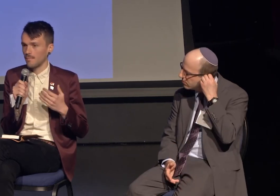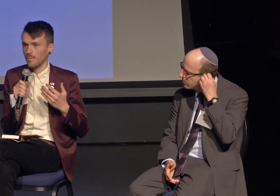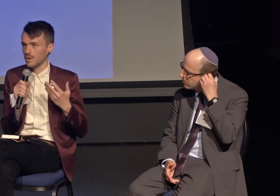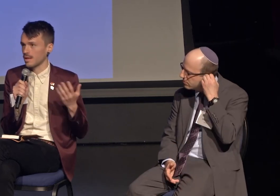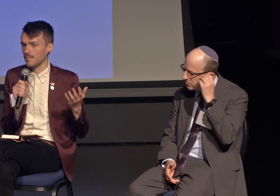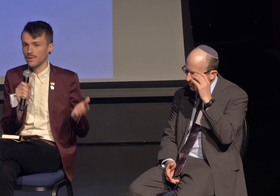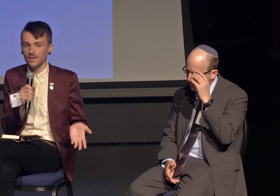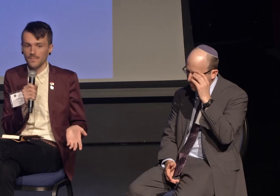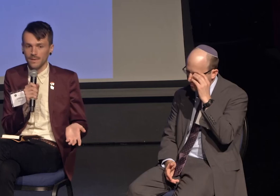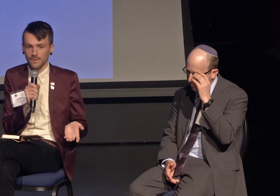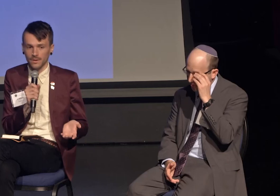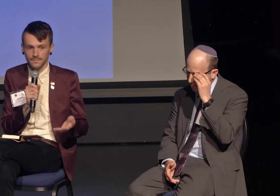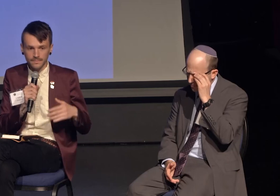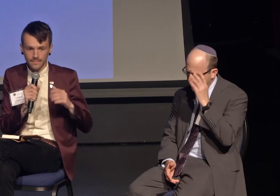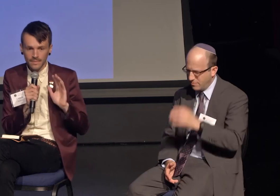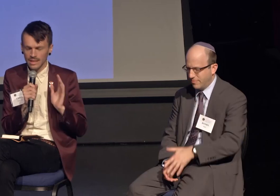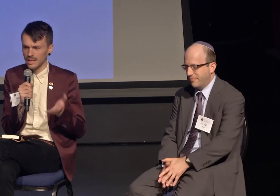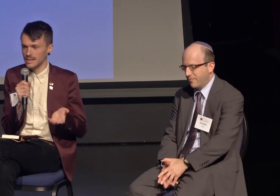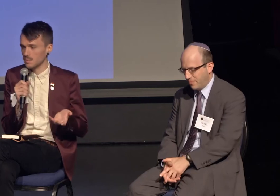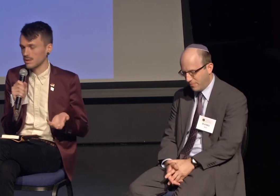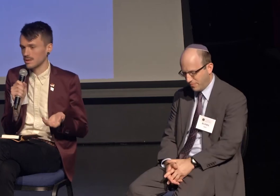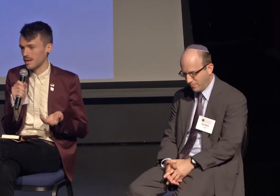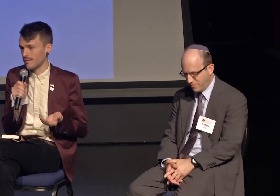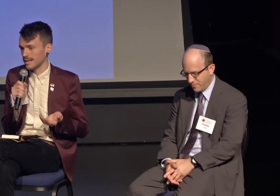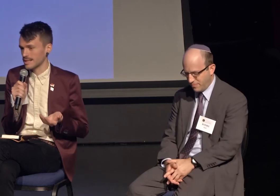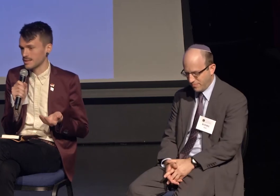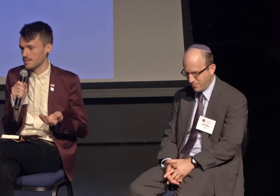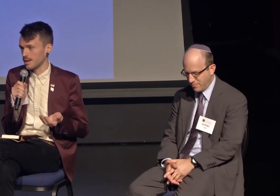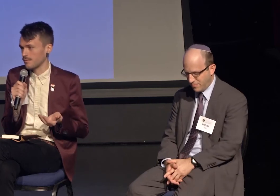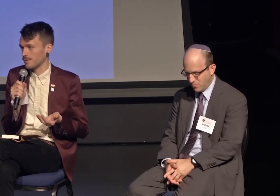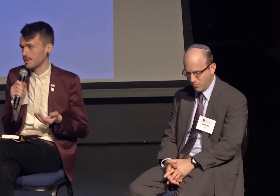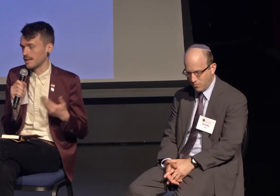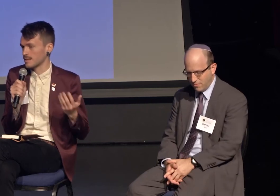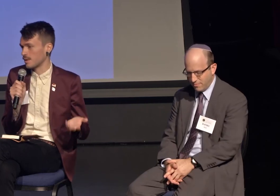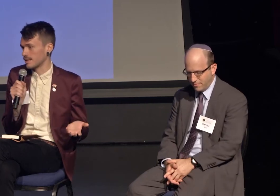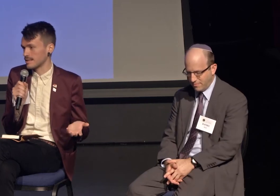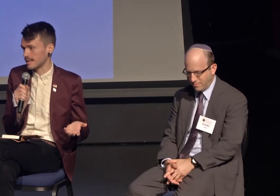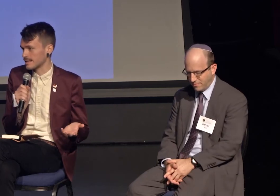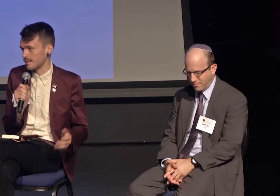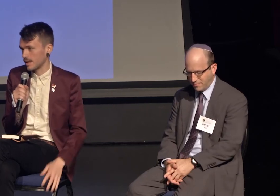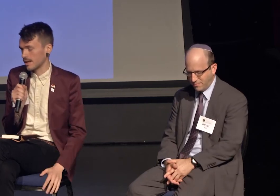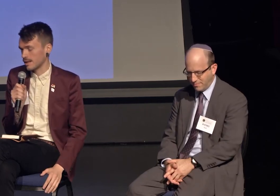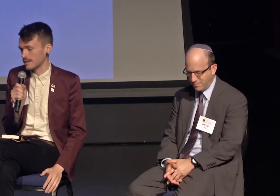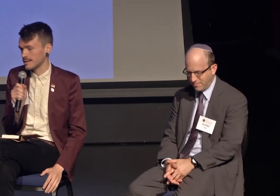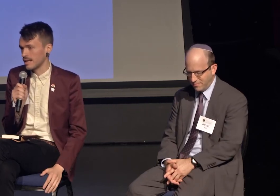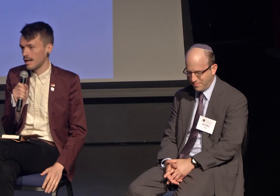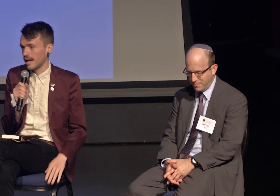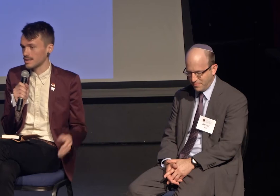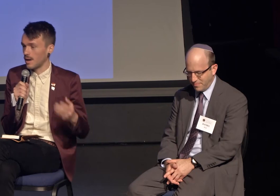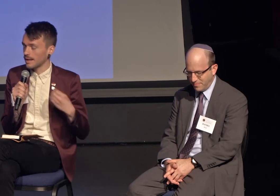More than a billion people in this world don't have access to enough food. That's one in six Americans.